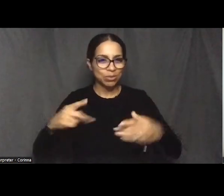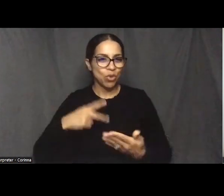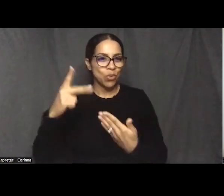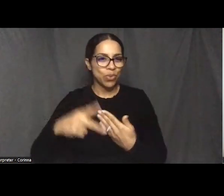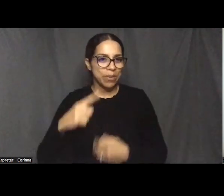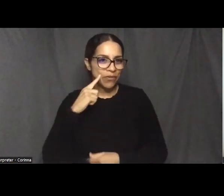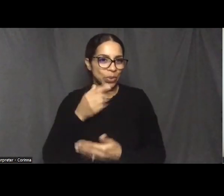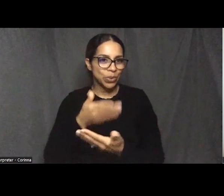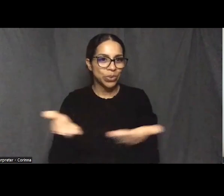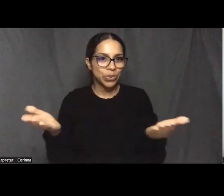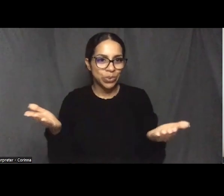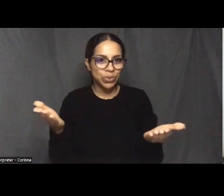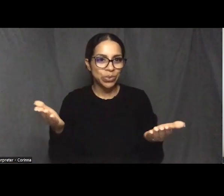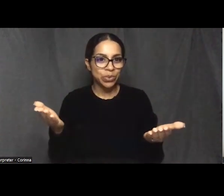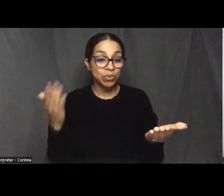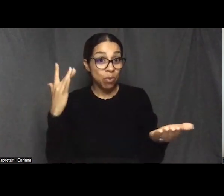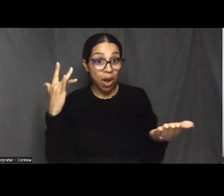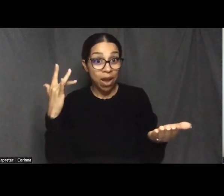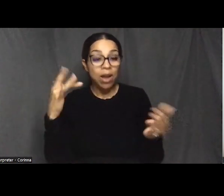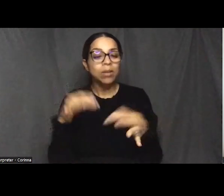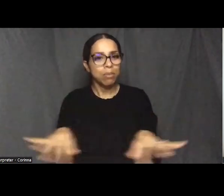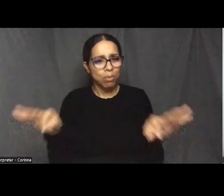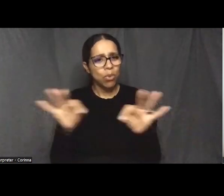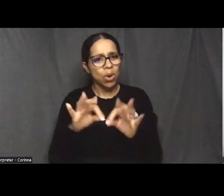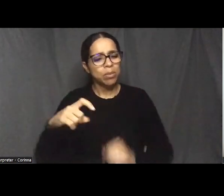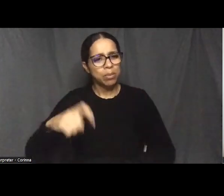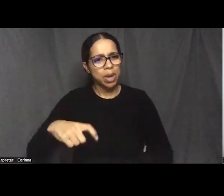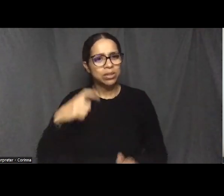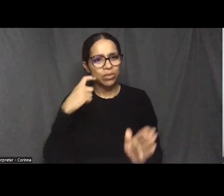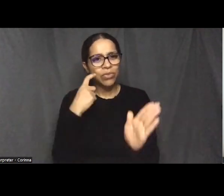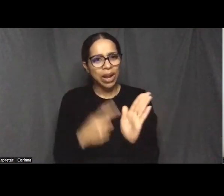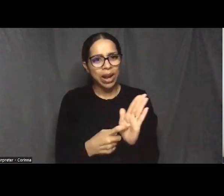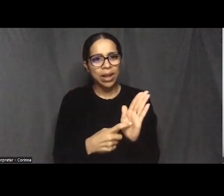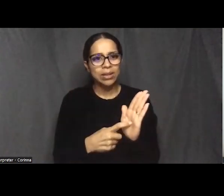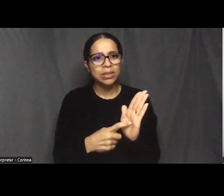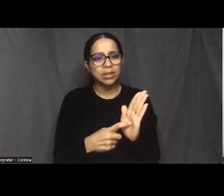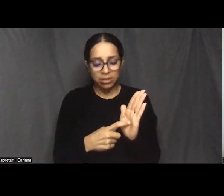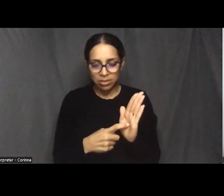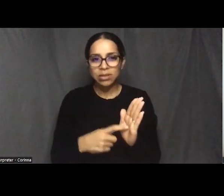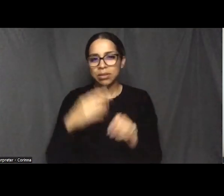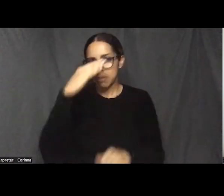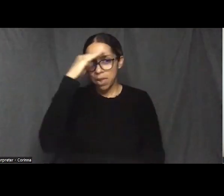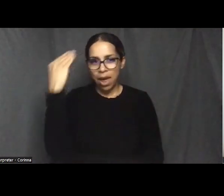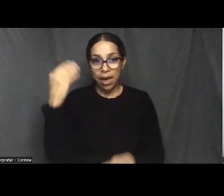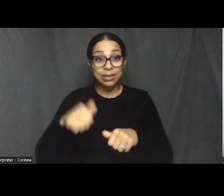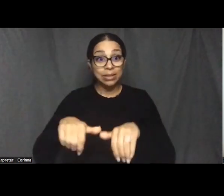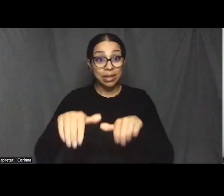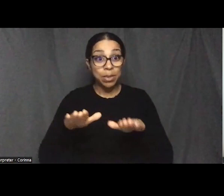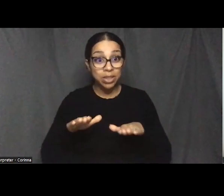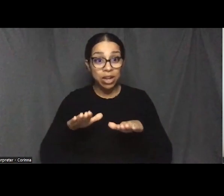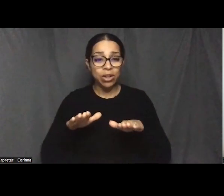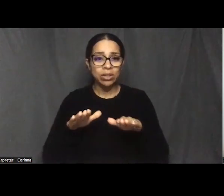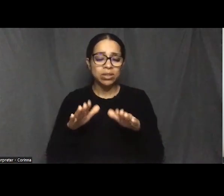because it's important that we recognize that Black cemeteries are in peril.